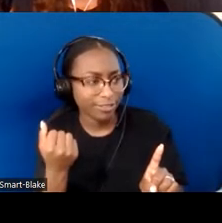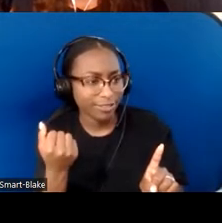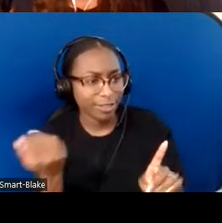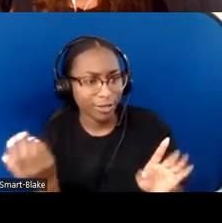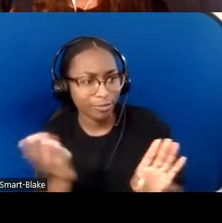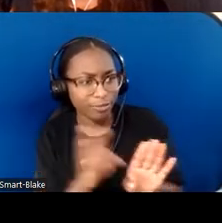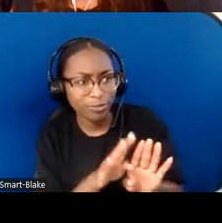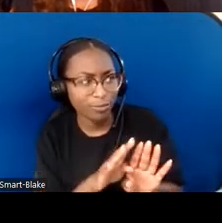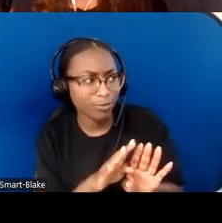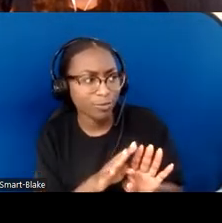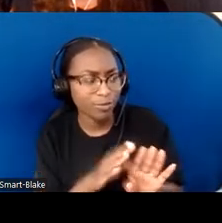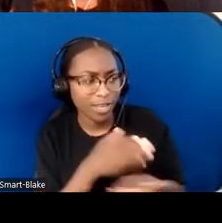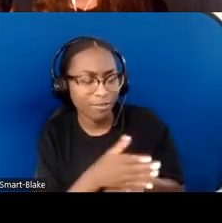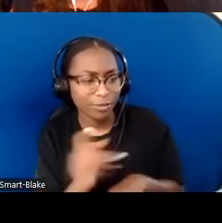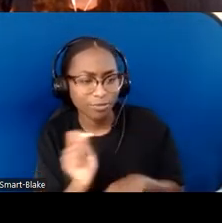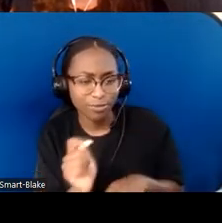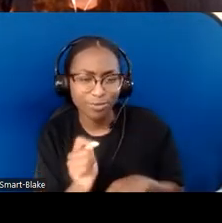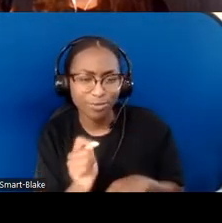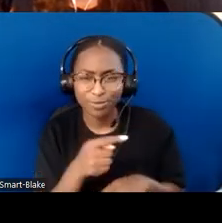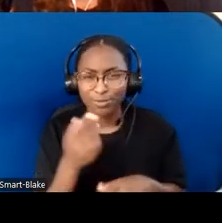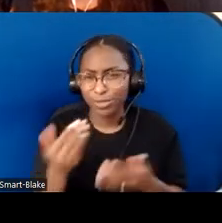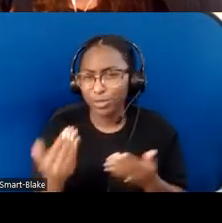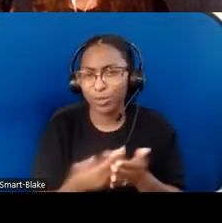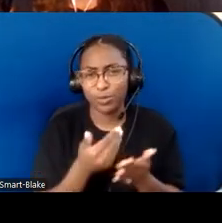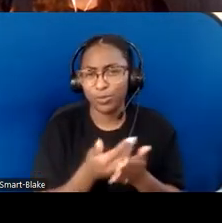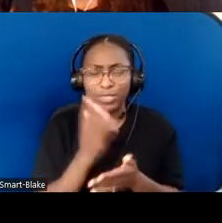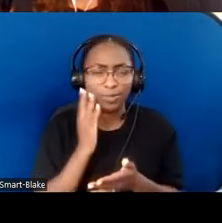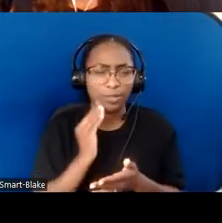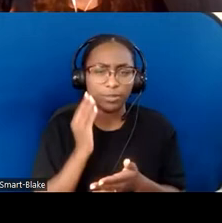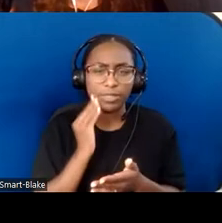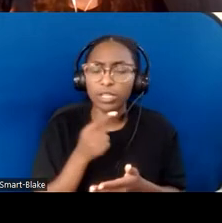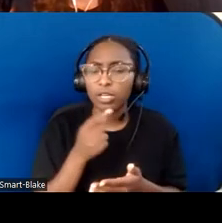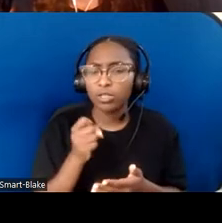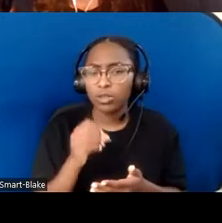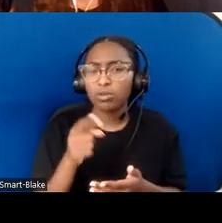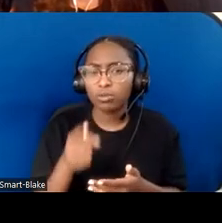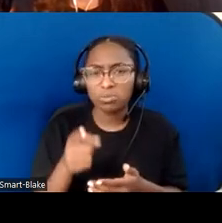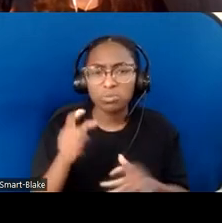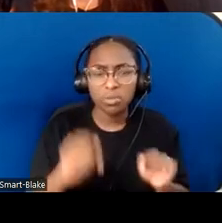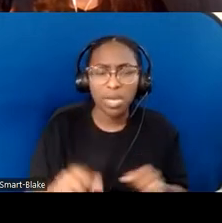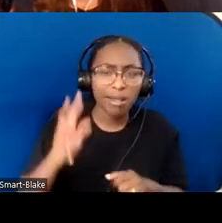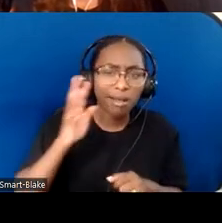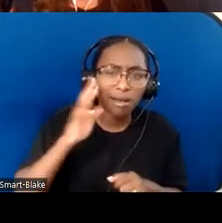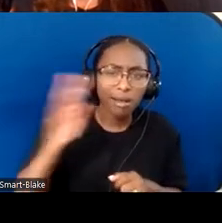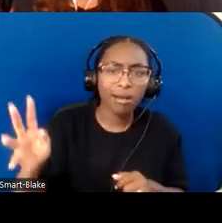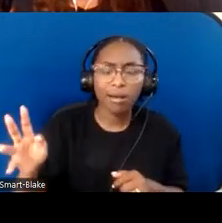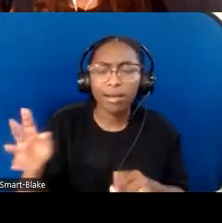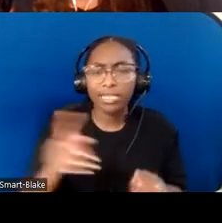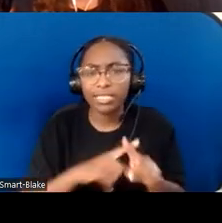that could fit in this skit well. Come up with your own skit. Sometimes it helps to use humor and laugh because it's so sad otherwise,